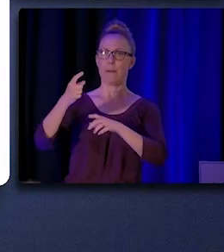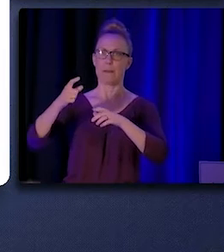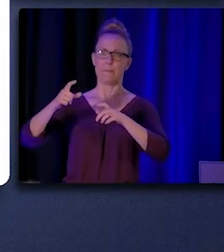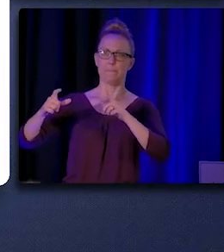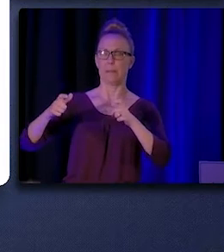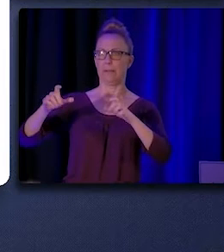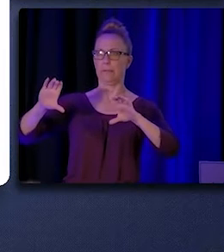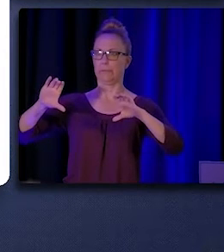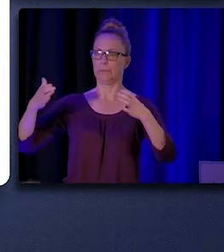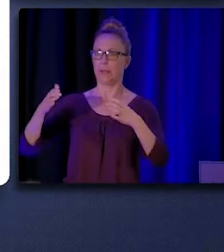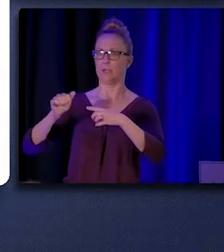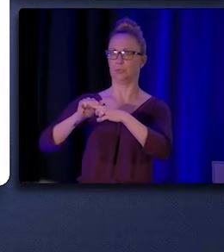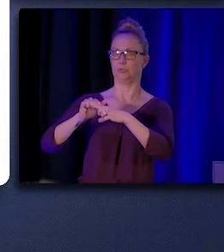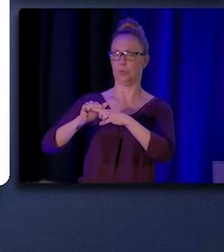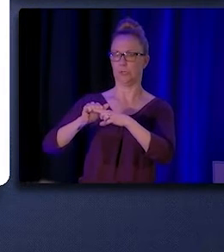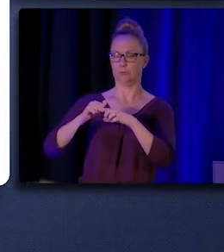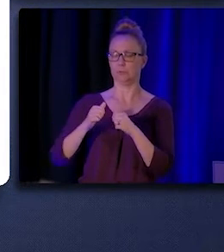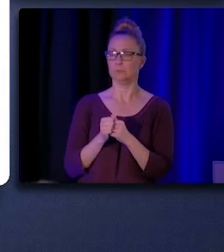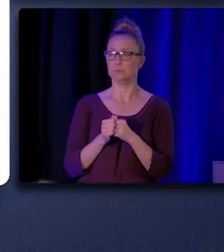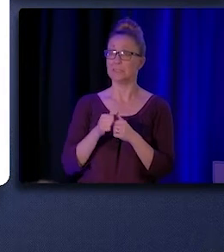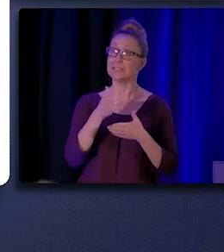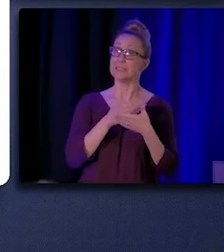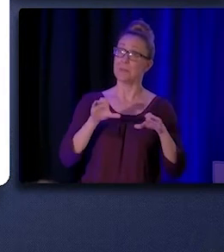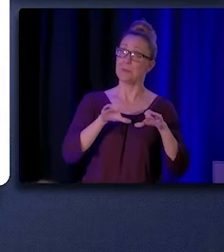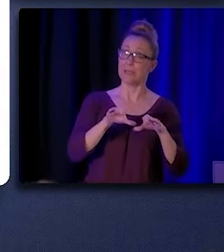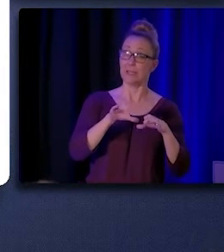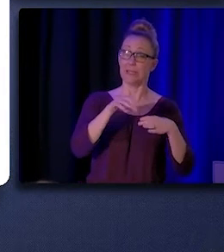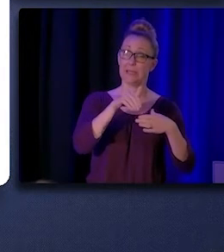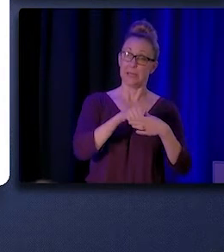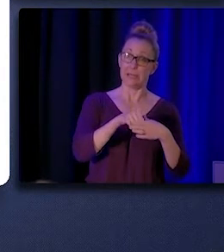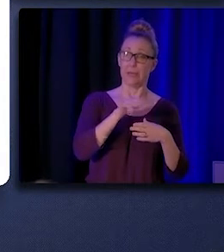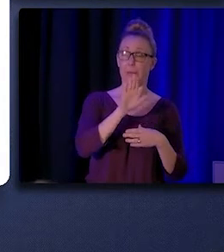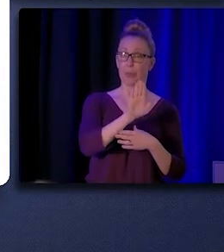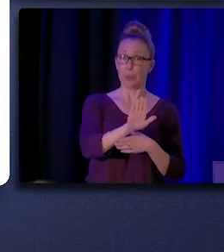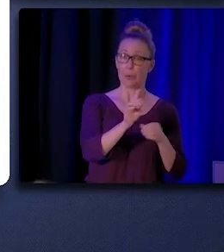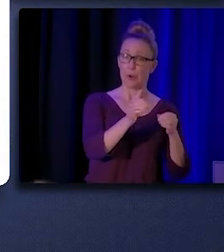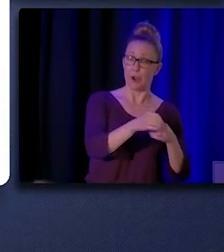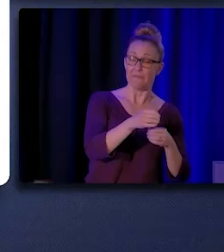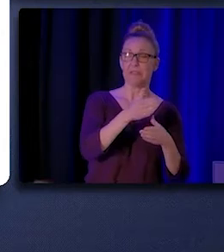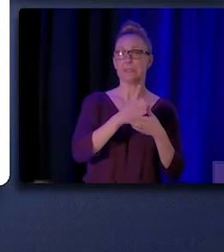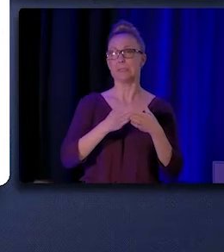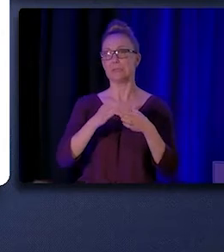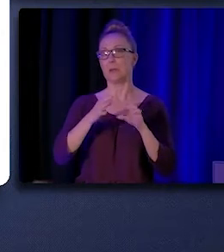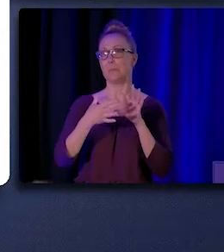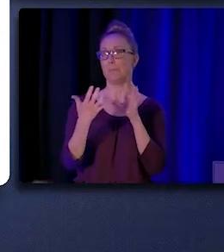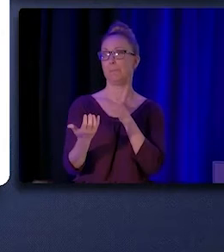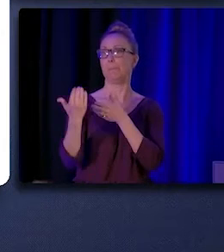Some organizations created their trainings in-house, some contract with other education or training institutions